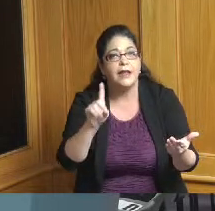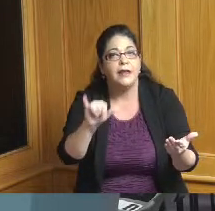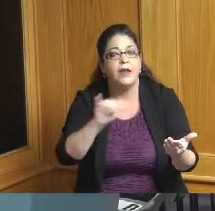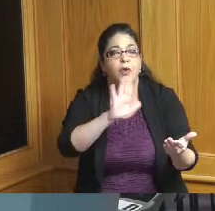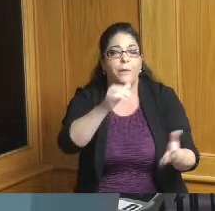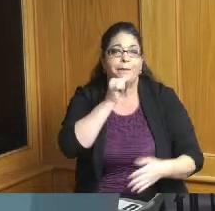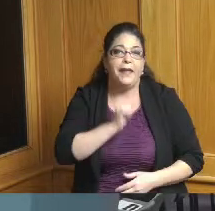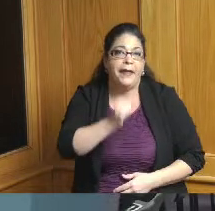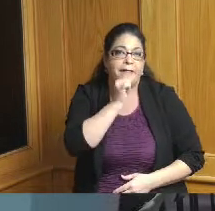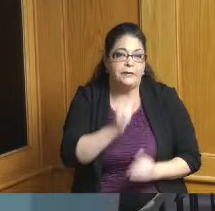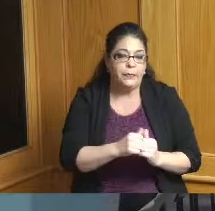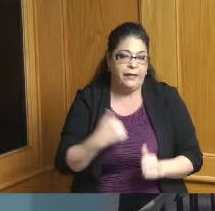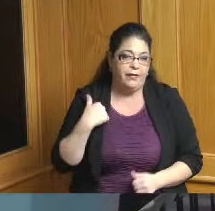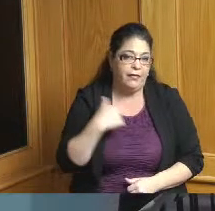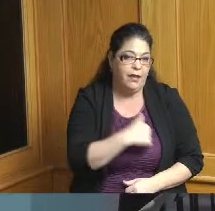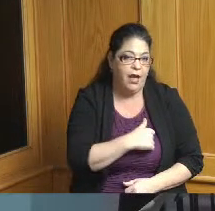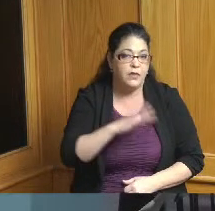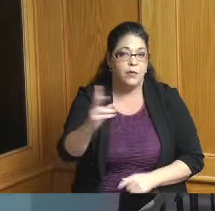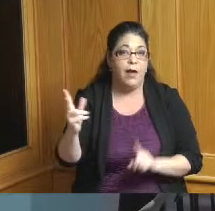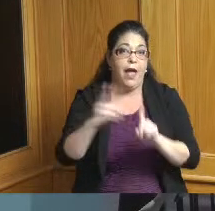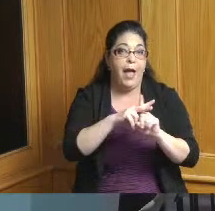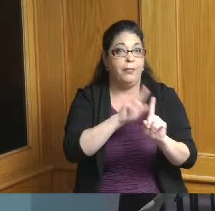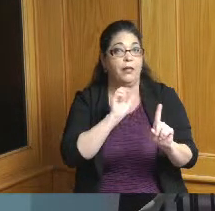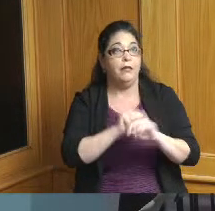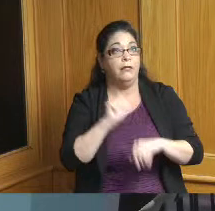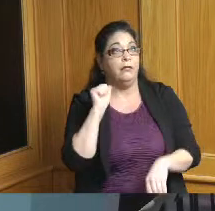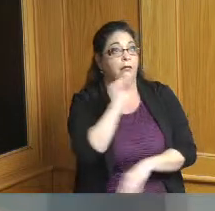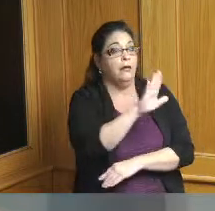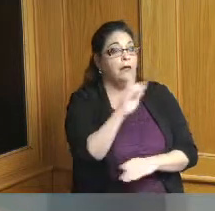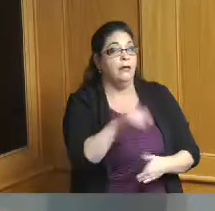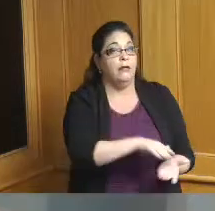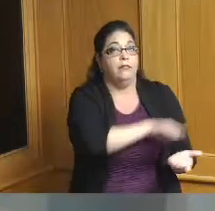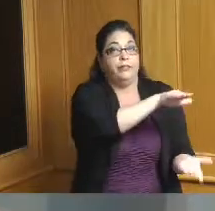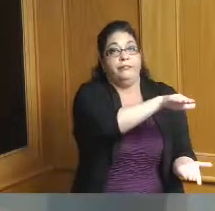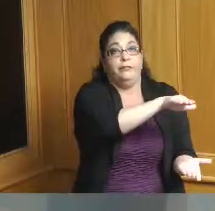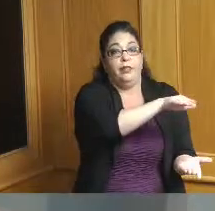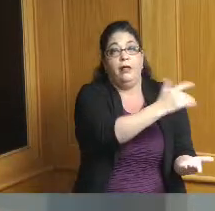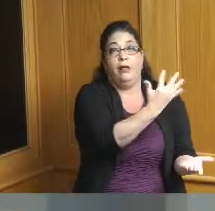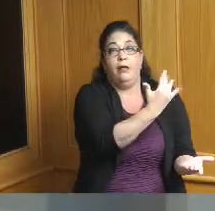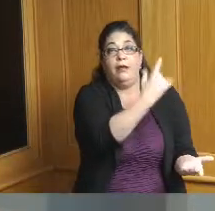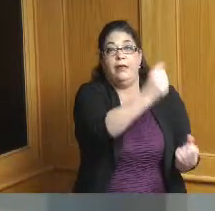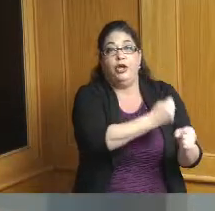because your application has been in the in the pot for about a year and a half and you